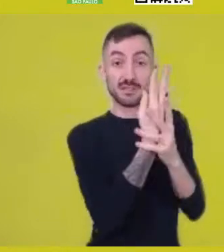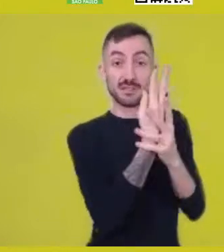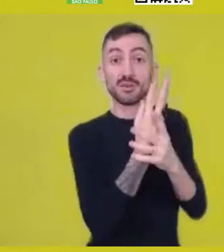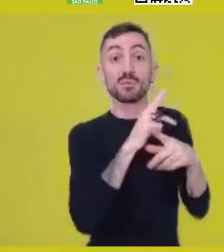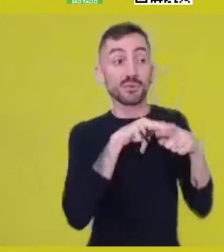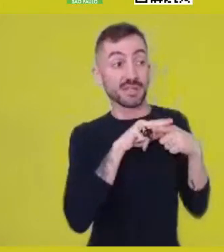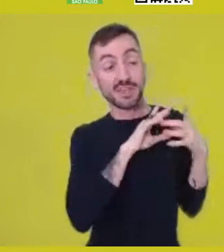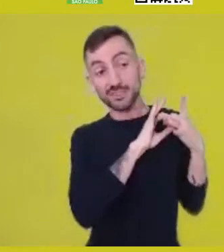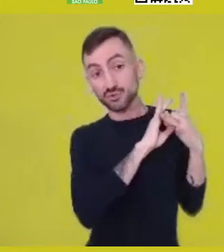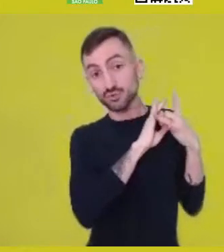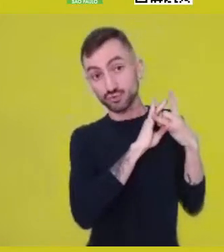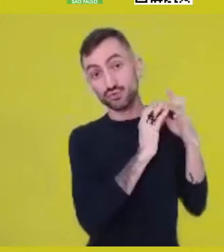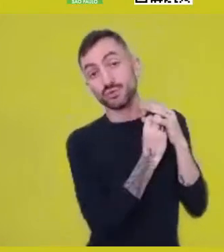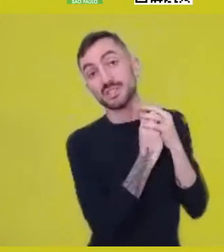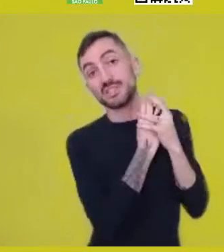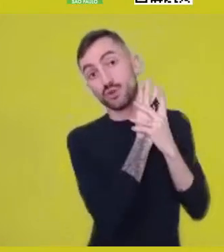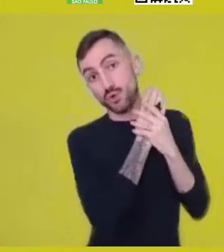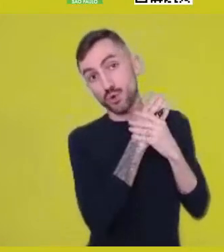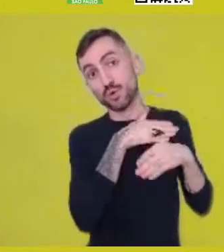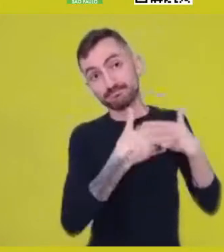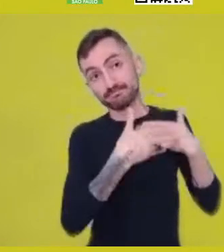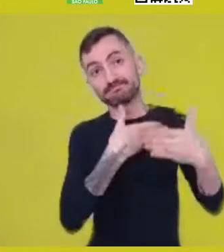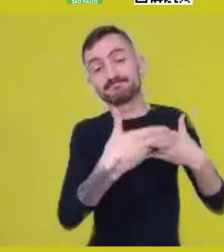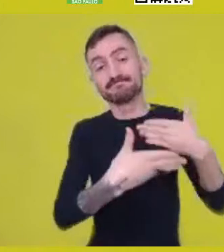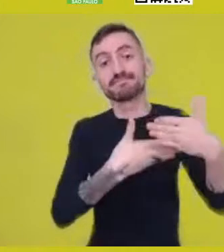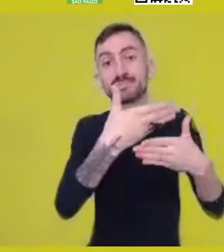that this singularity is in the collective.